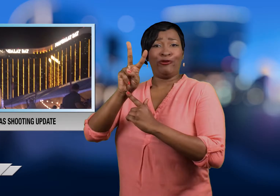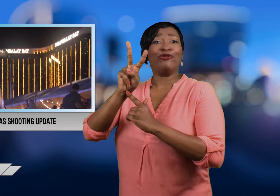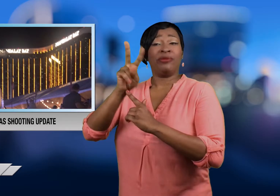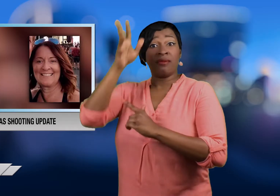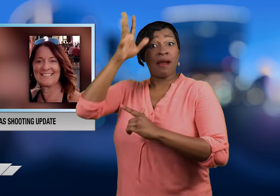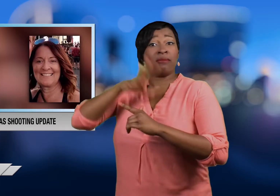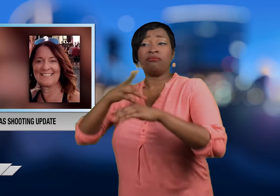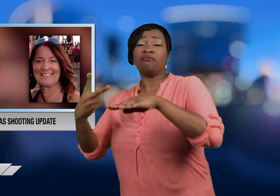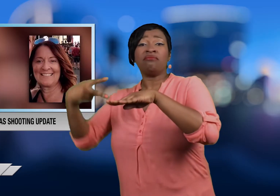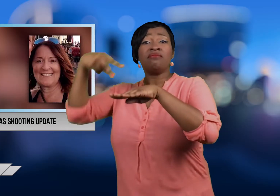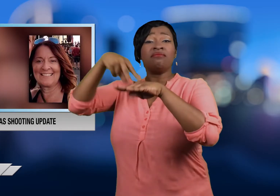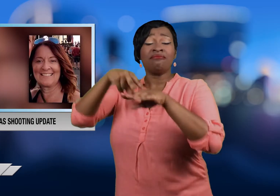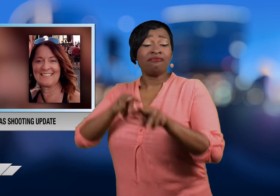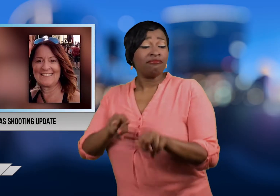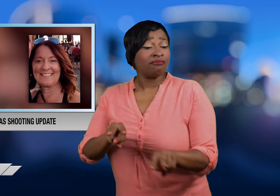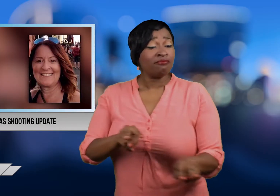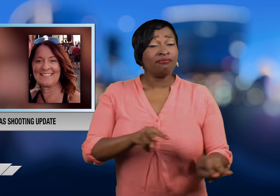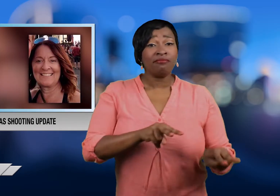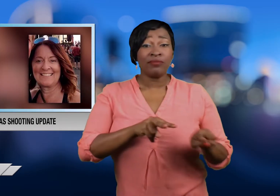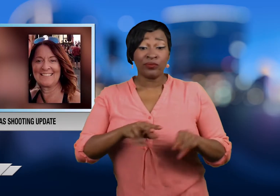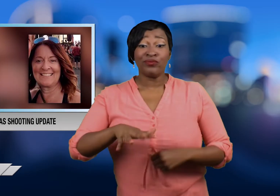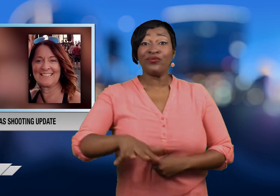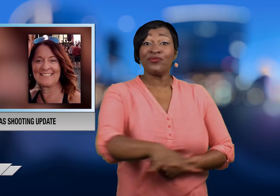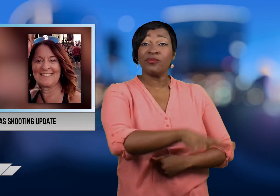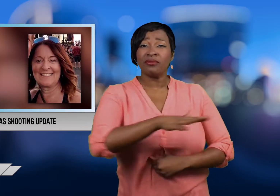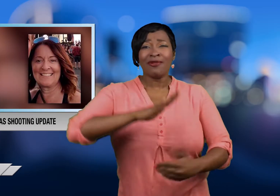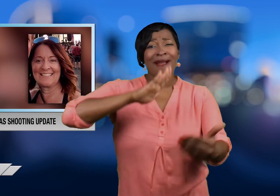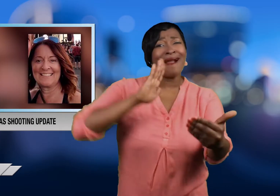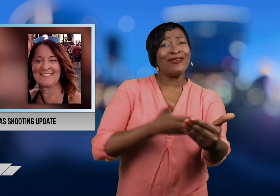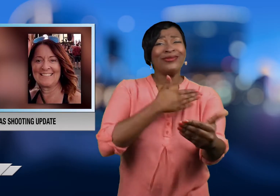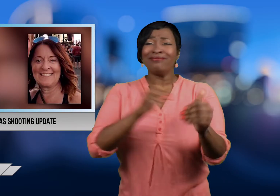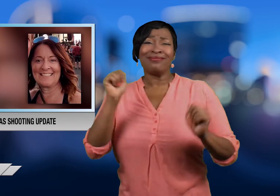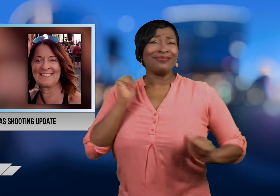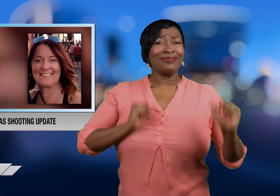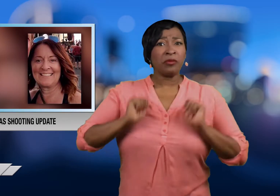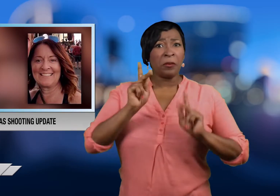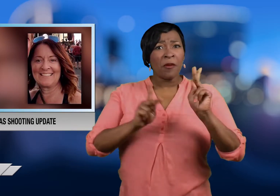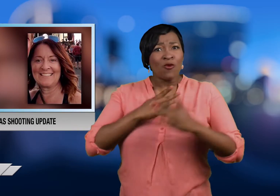floor peered down at a crowd of people who were enjoying a